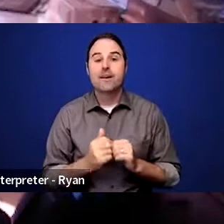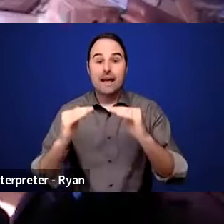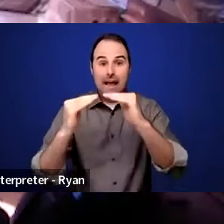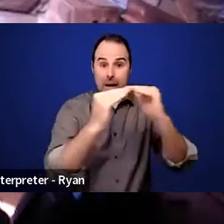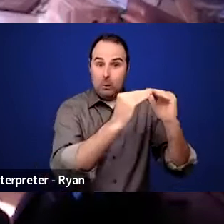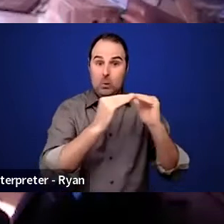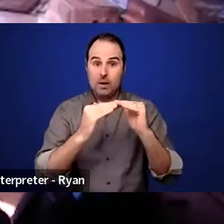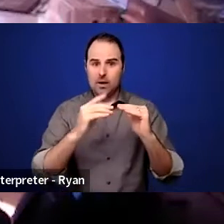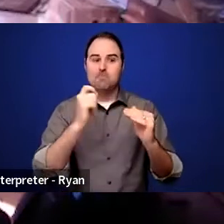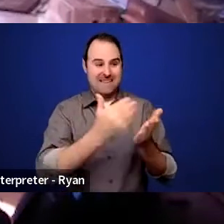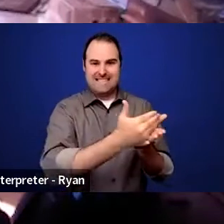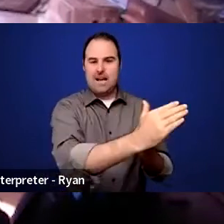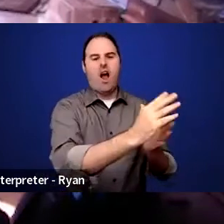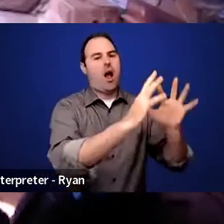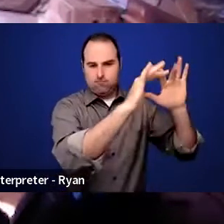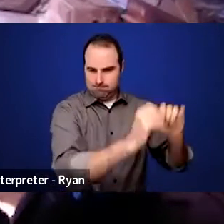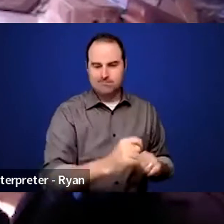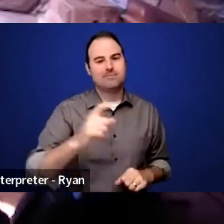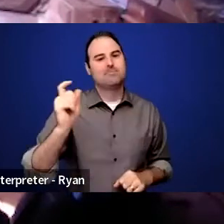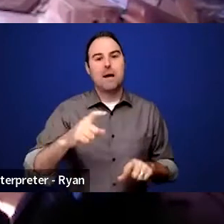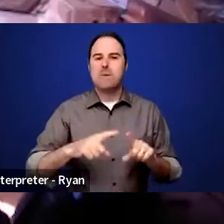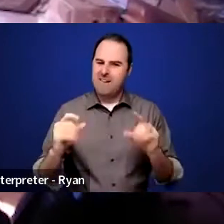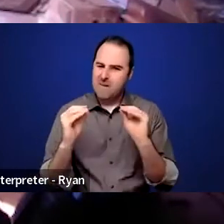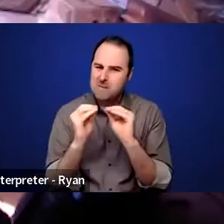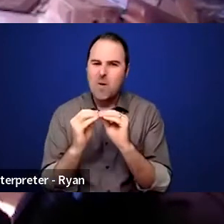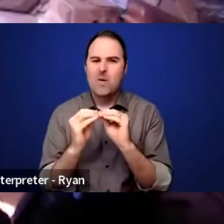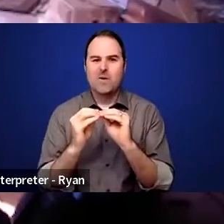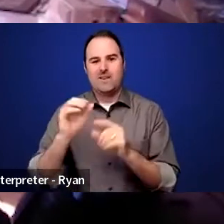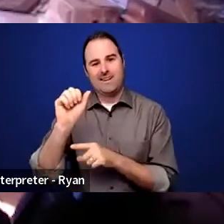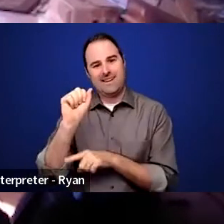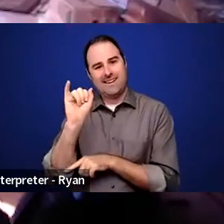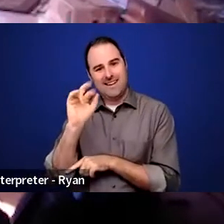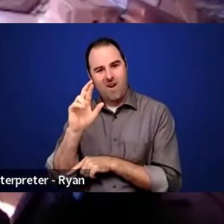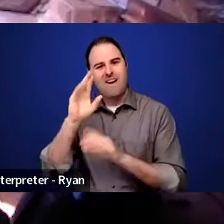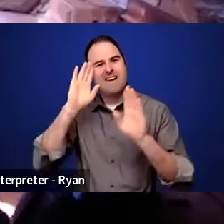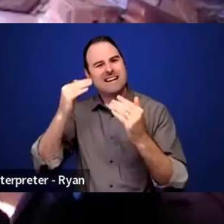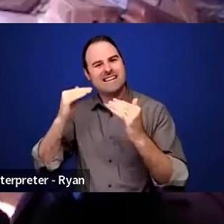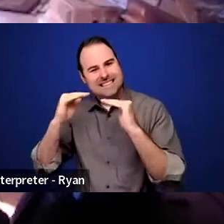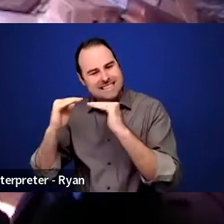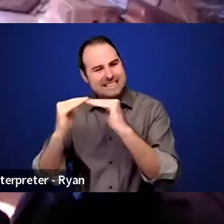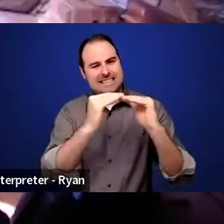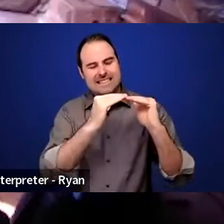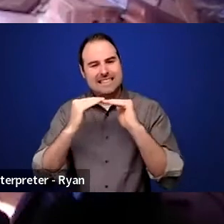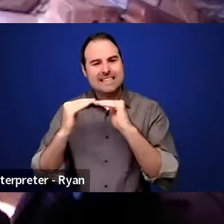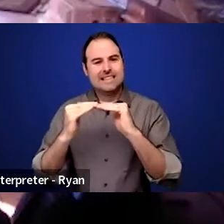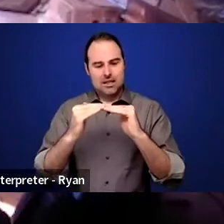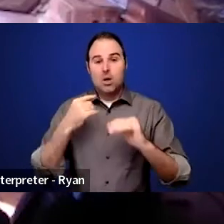AIR is an institution that's deeply focused on equity. Through our mission of contributing to a better, more equitable world,